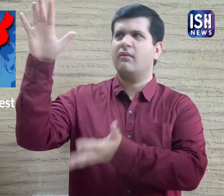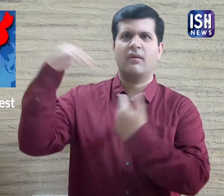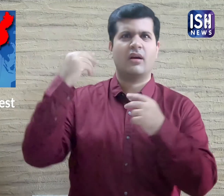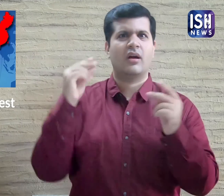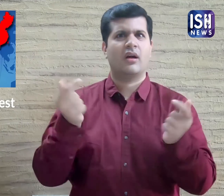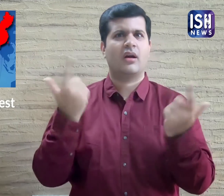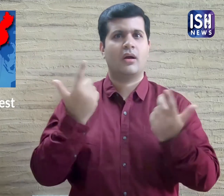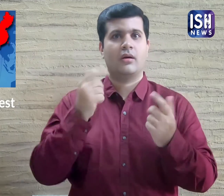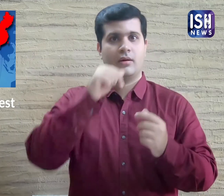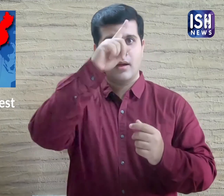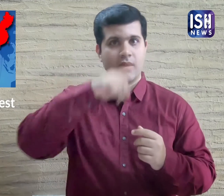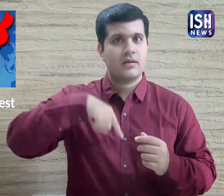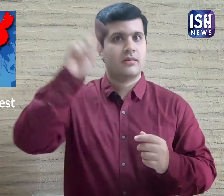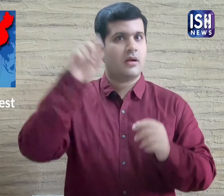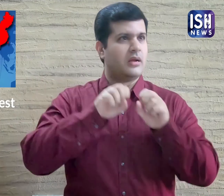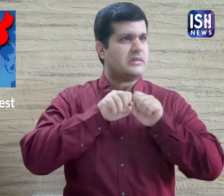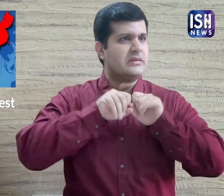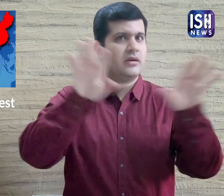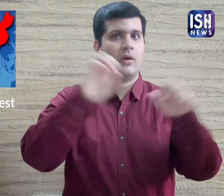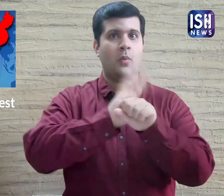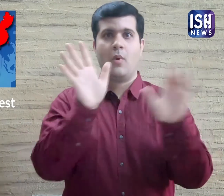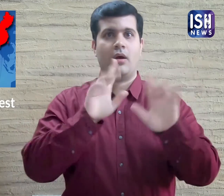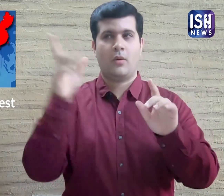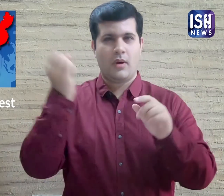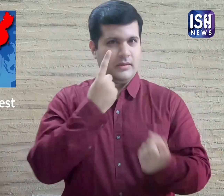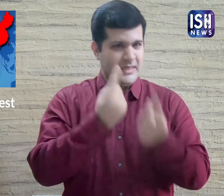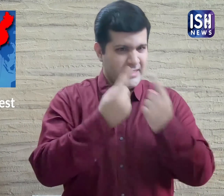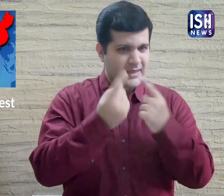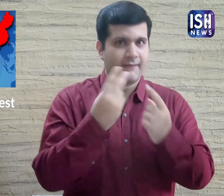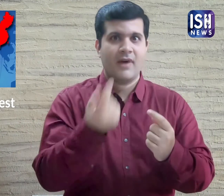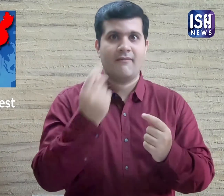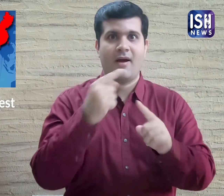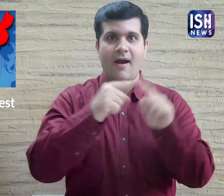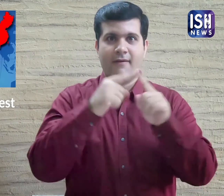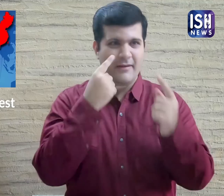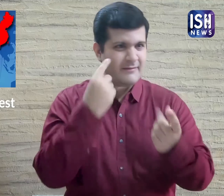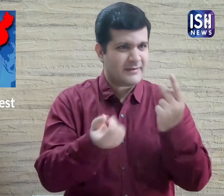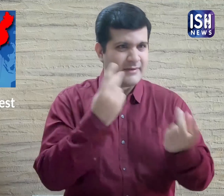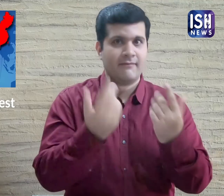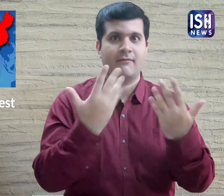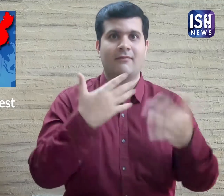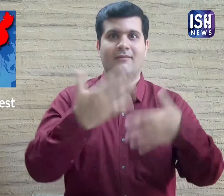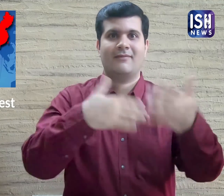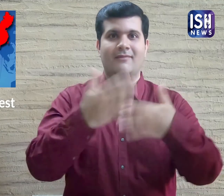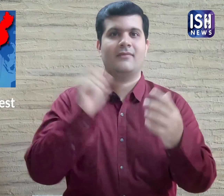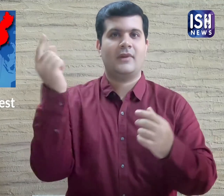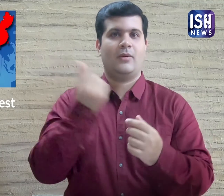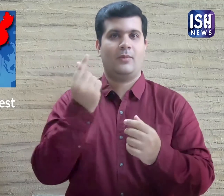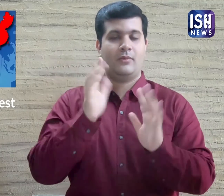to increase testing in India and make sure the virus doesn’t spread.